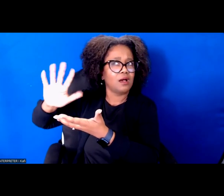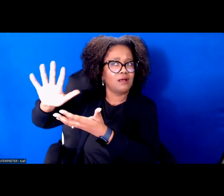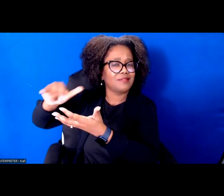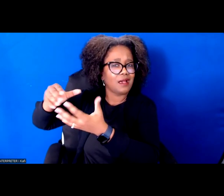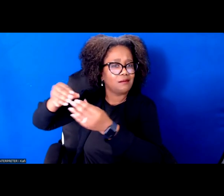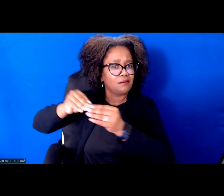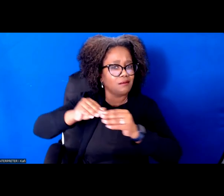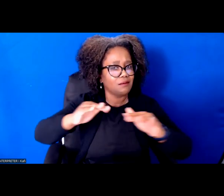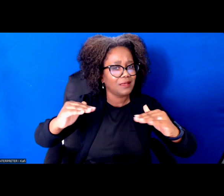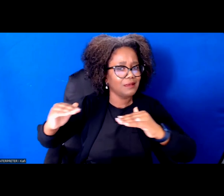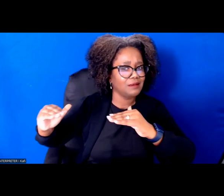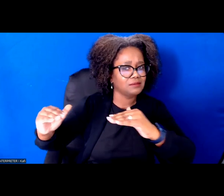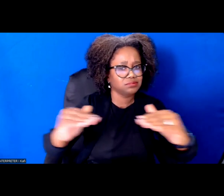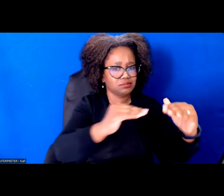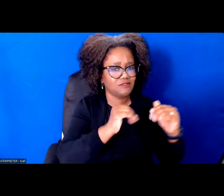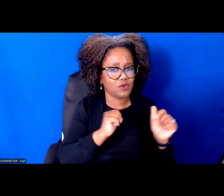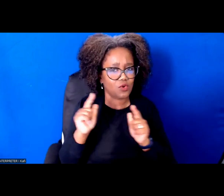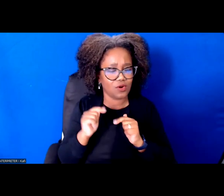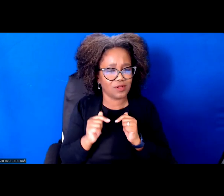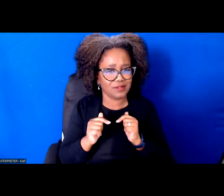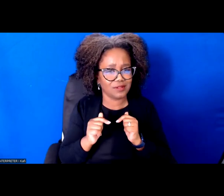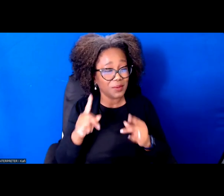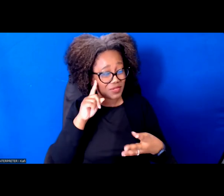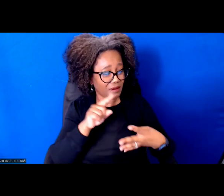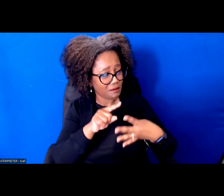It sounds really great, but what does that look like on a day to day and the immediate?